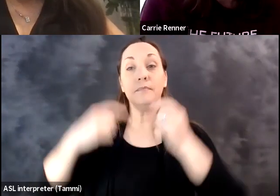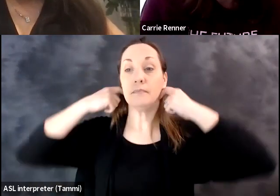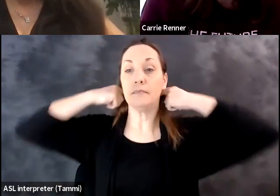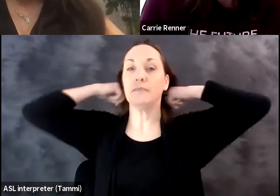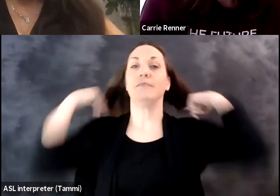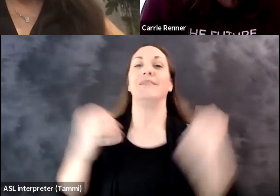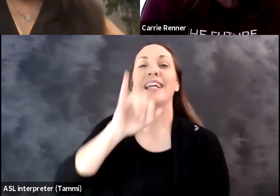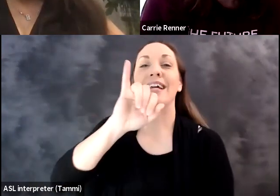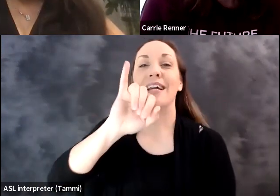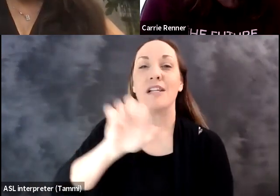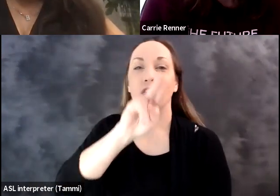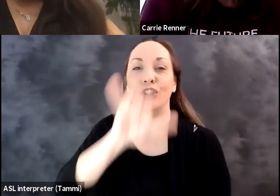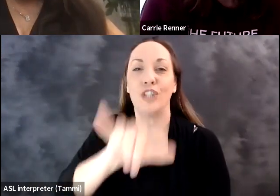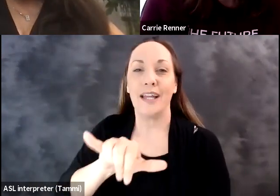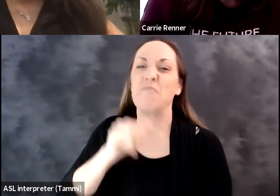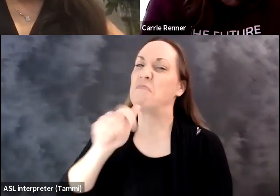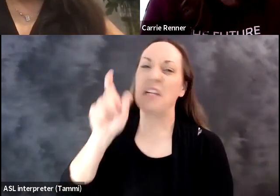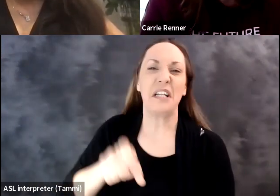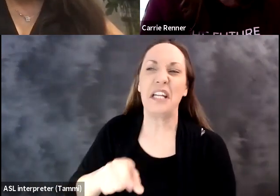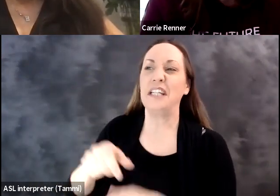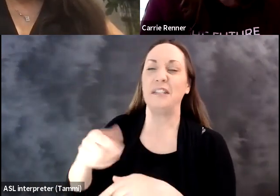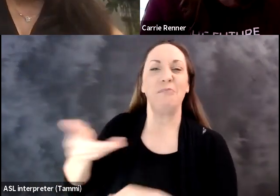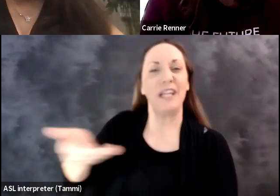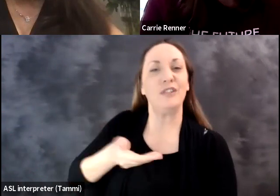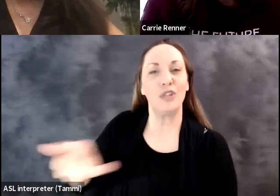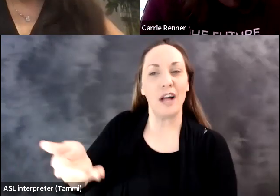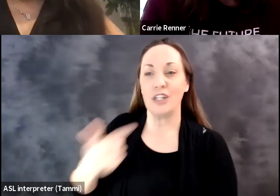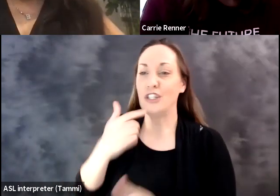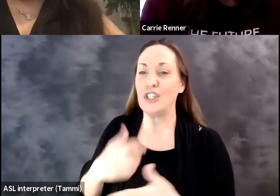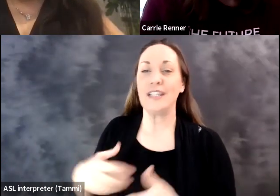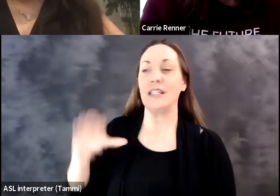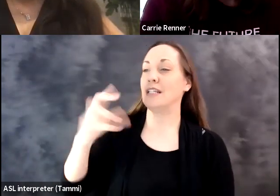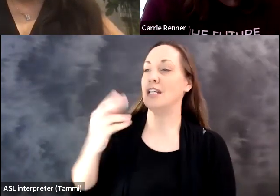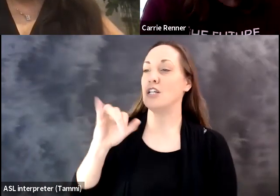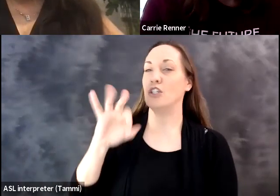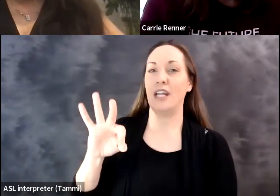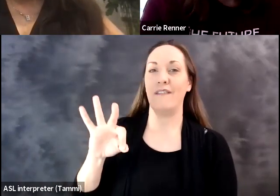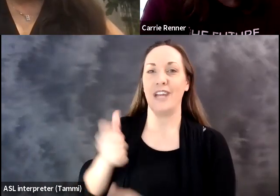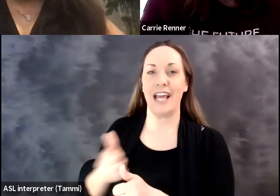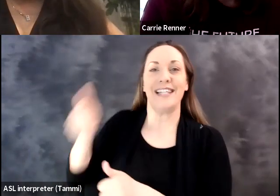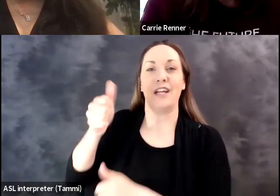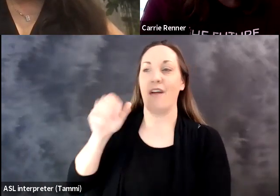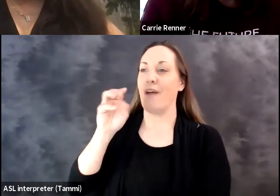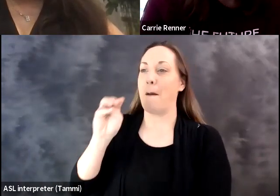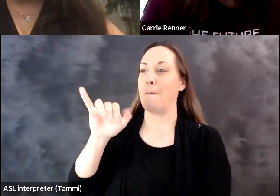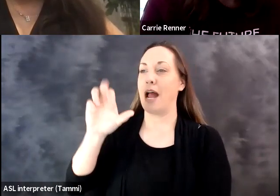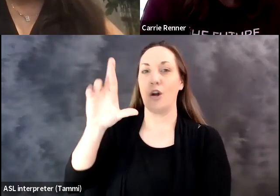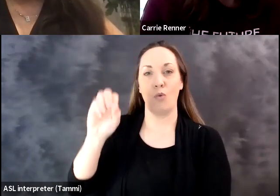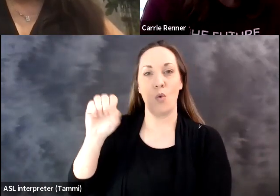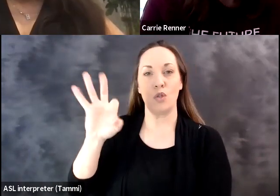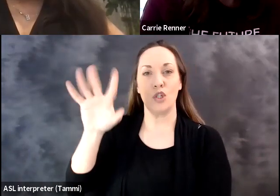It's a good day. Shilpi: That's brilliant. Today's conversation, I don't think